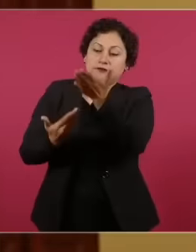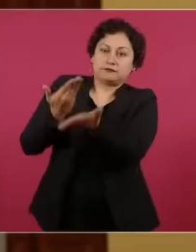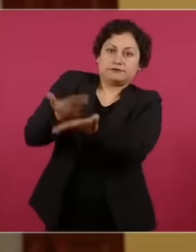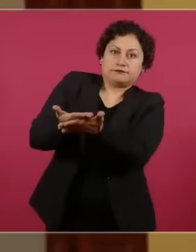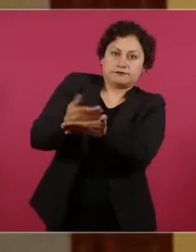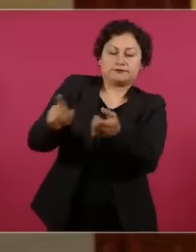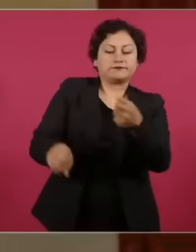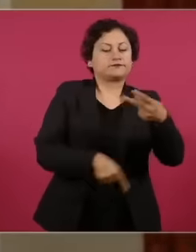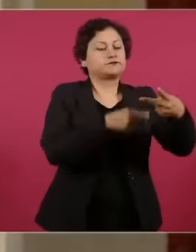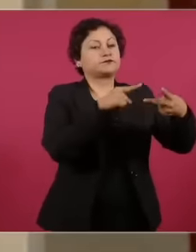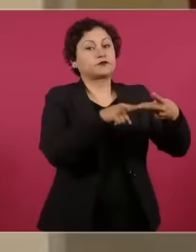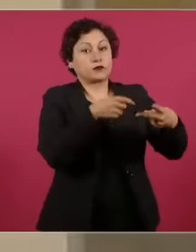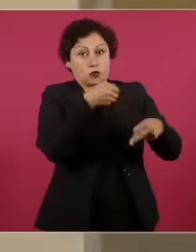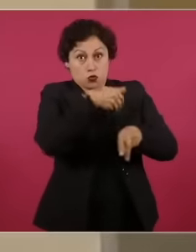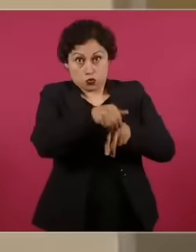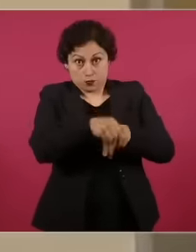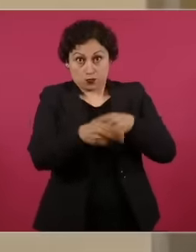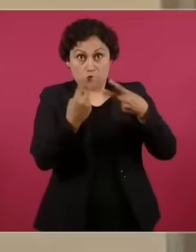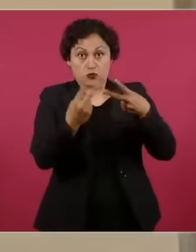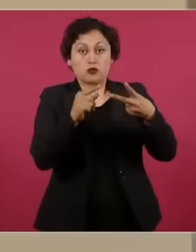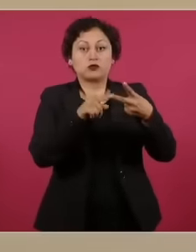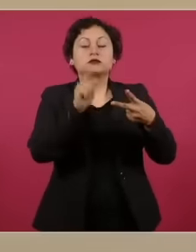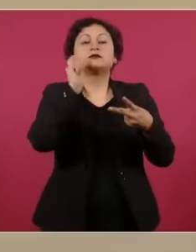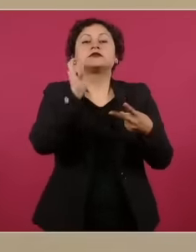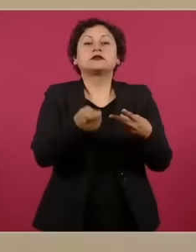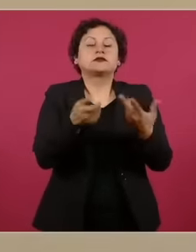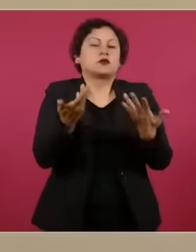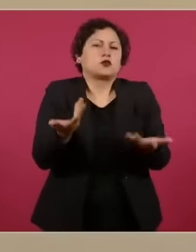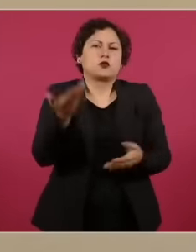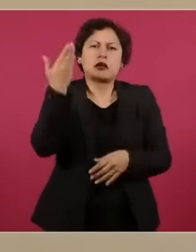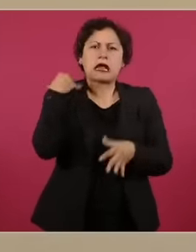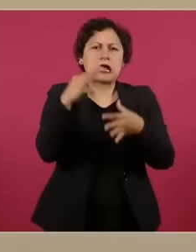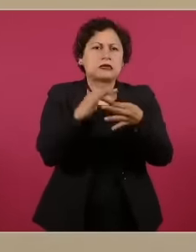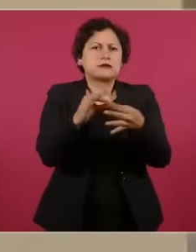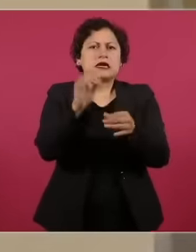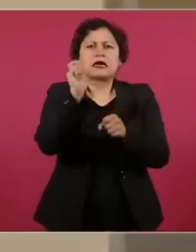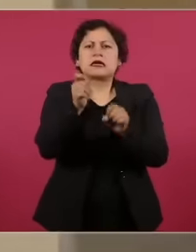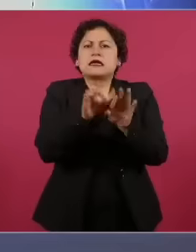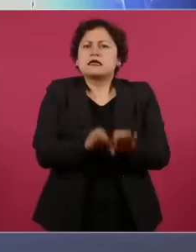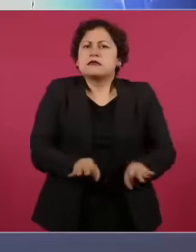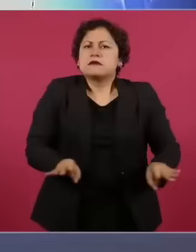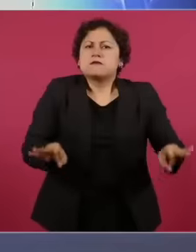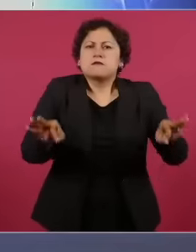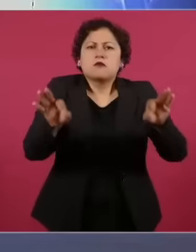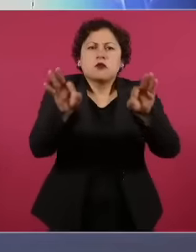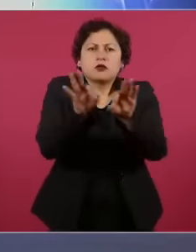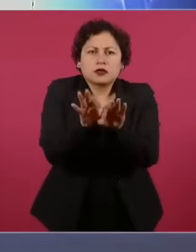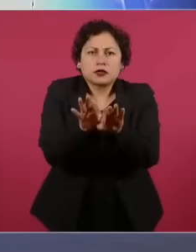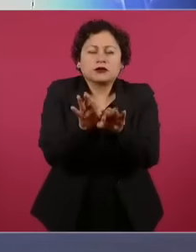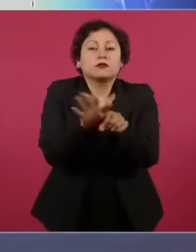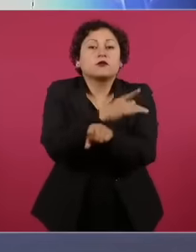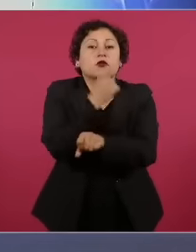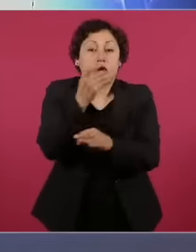We have talked a lot about the importance of this existence, why What is currently happening? Today, the